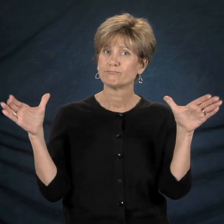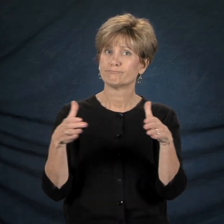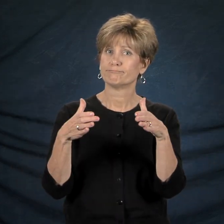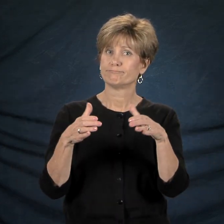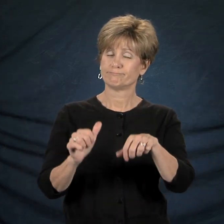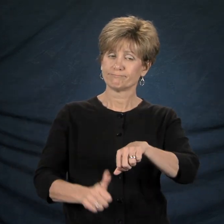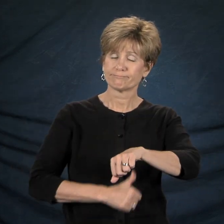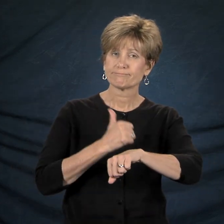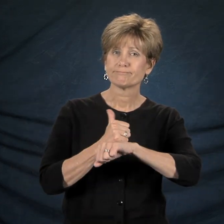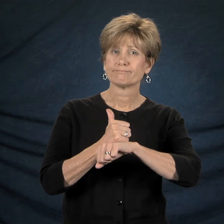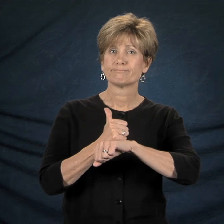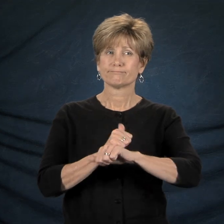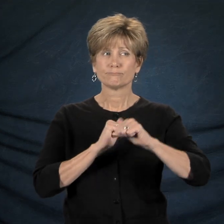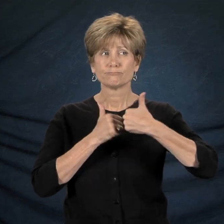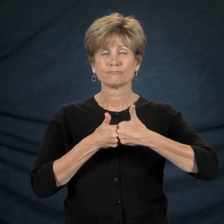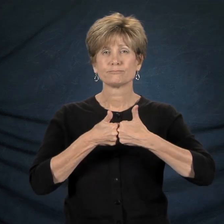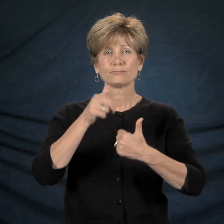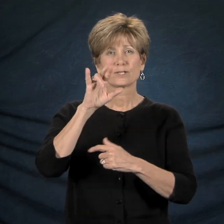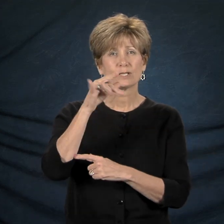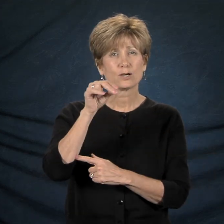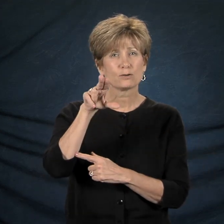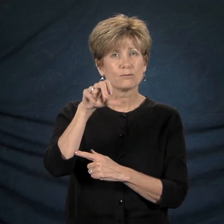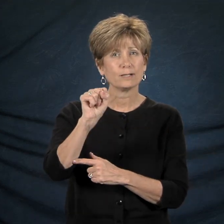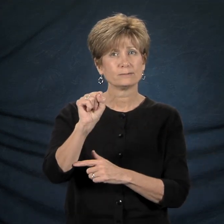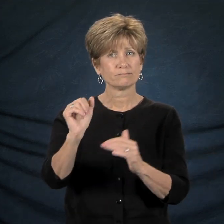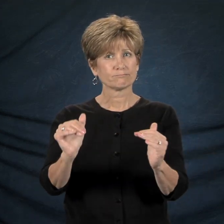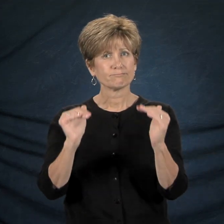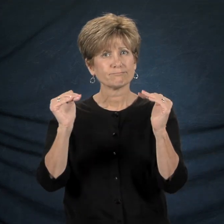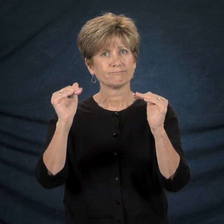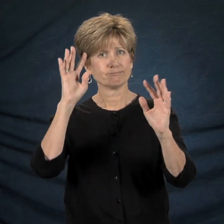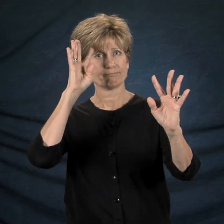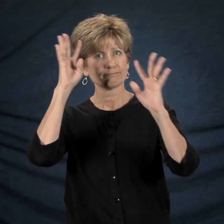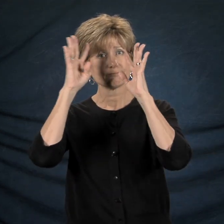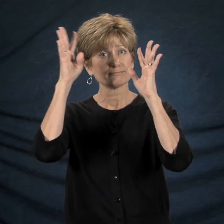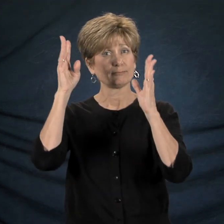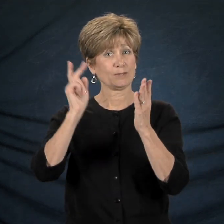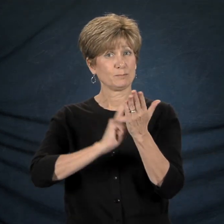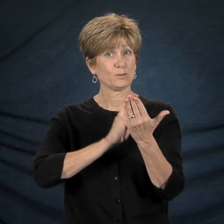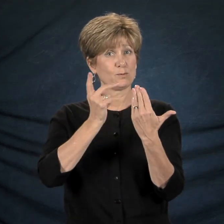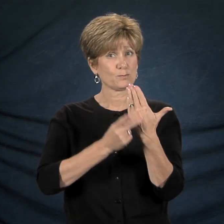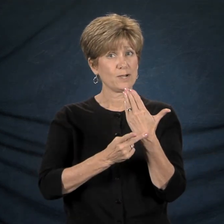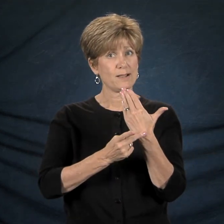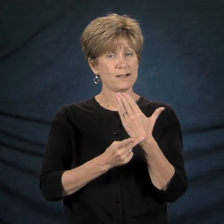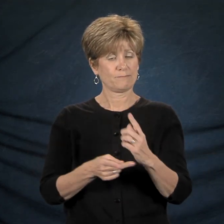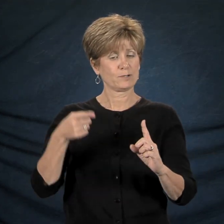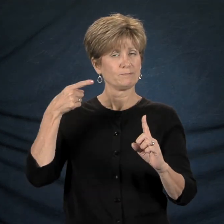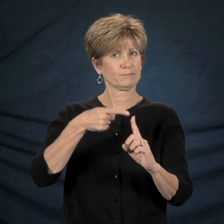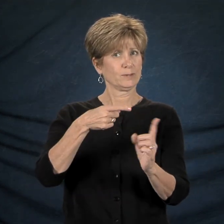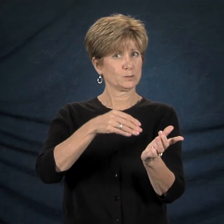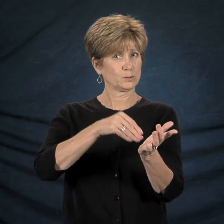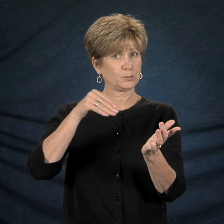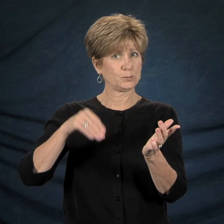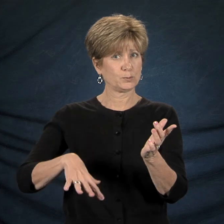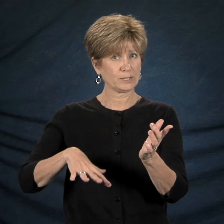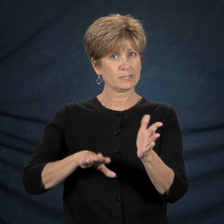and innovative program where students excel academically, achieve personal excellence,